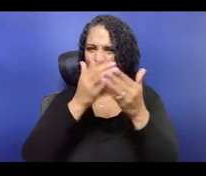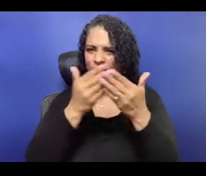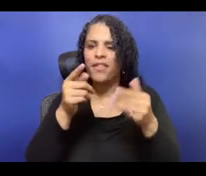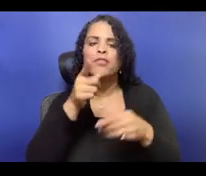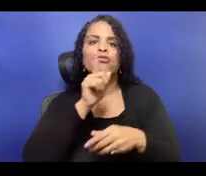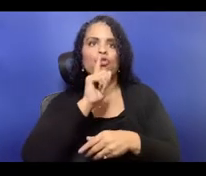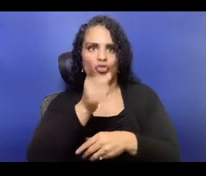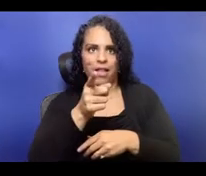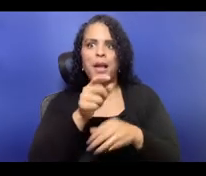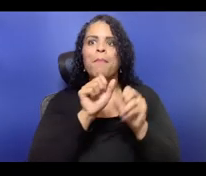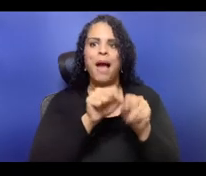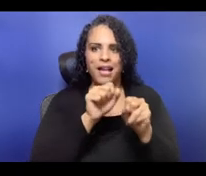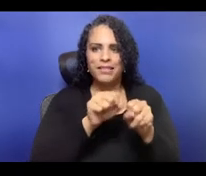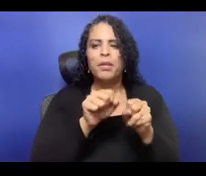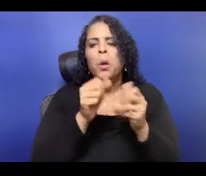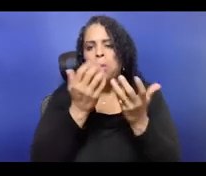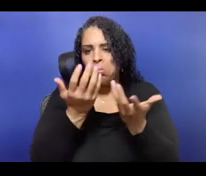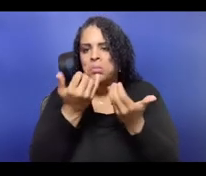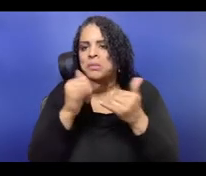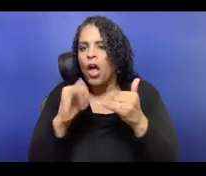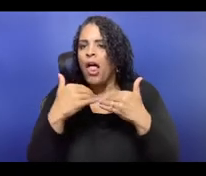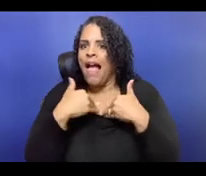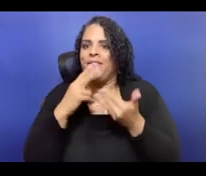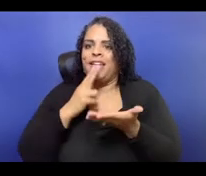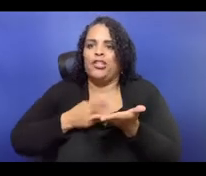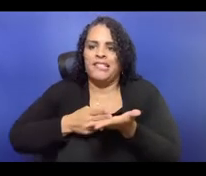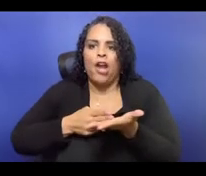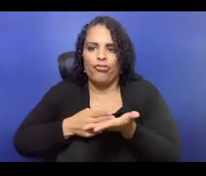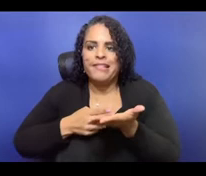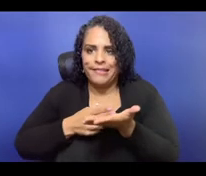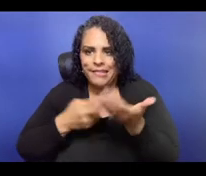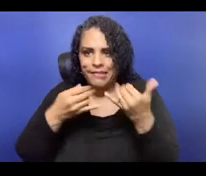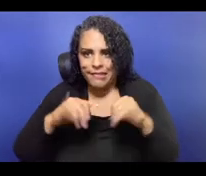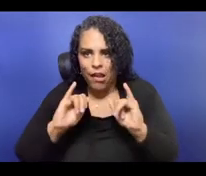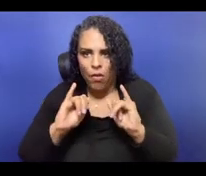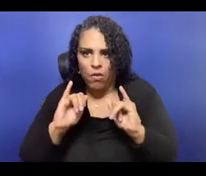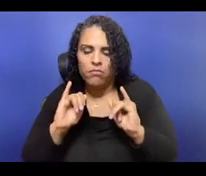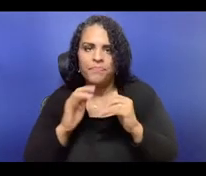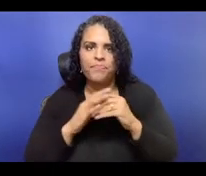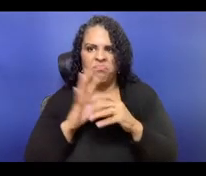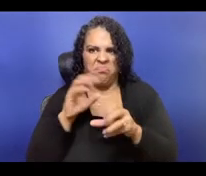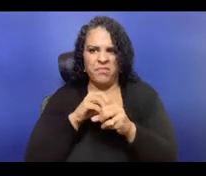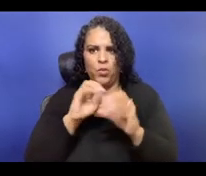and be able to understand the values of that project, that institution, and that artist.